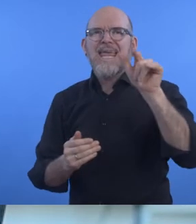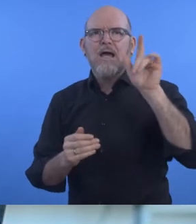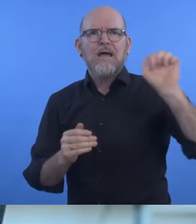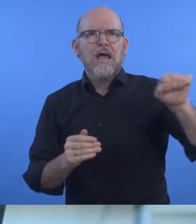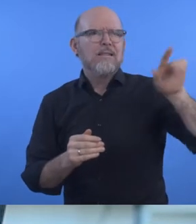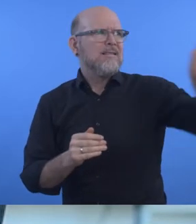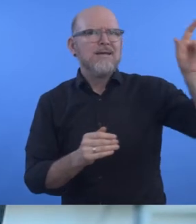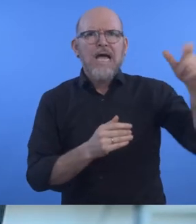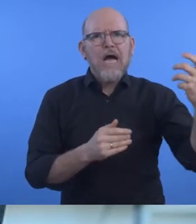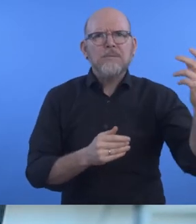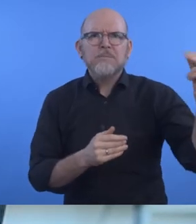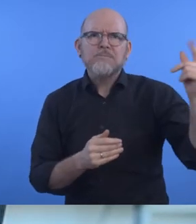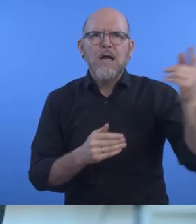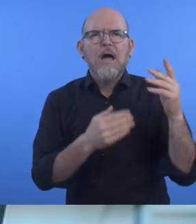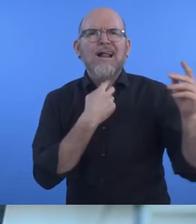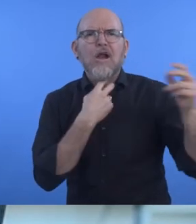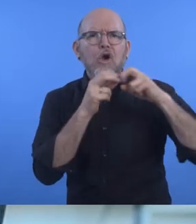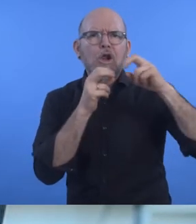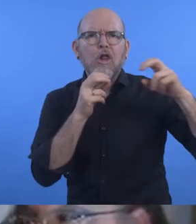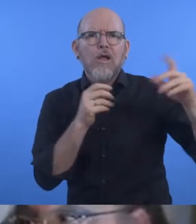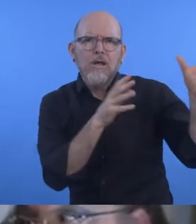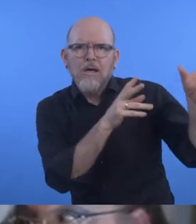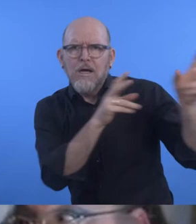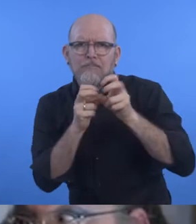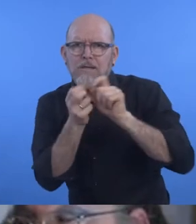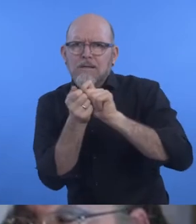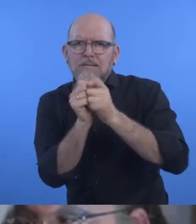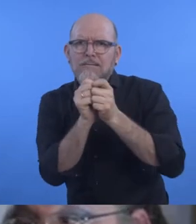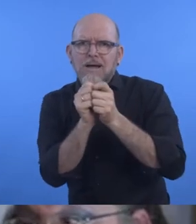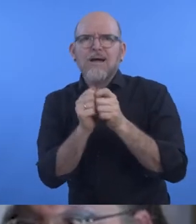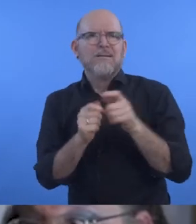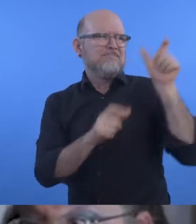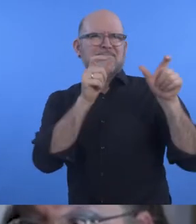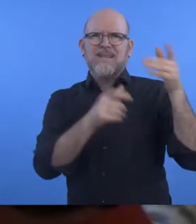of its users and enables people with speech disabilities to communicate